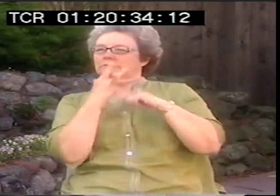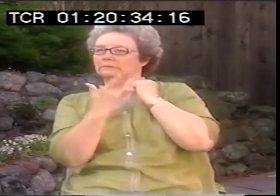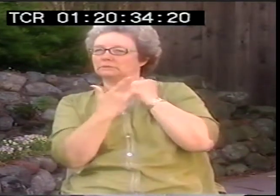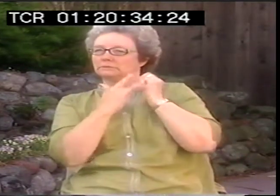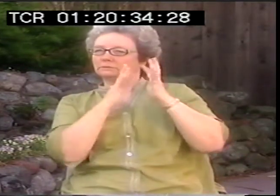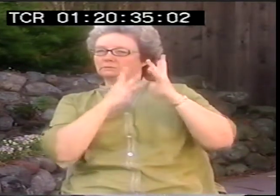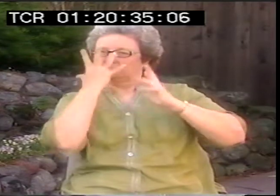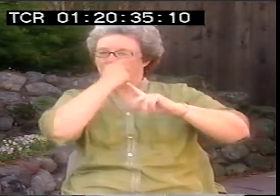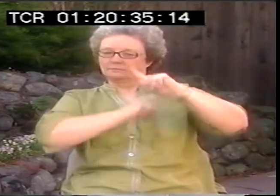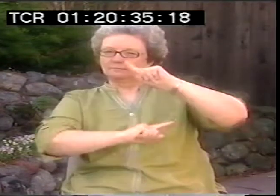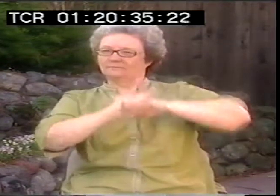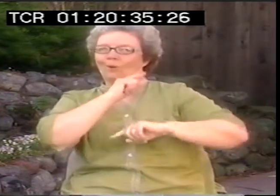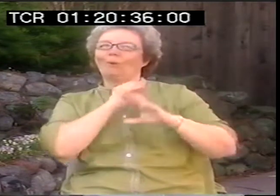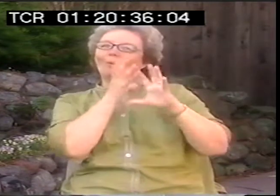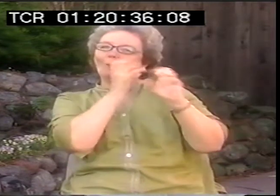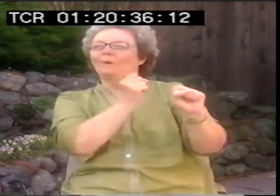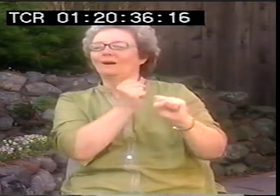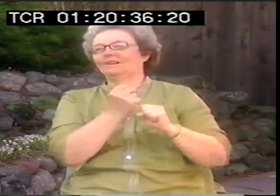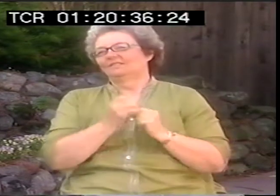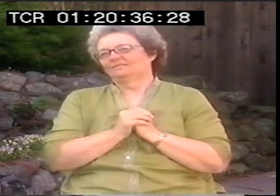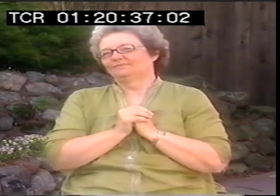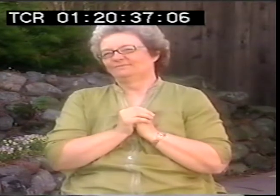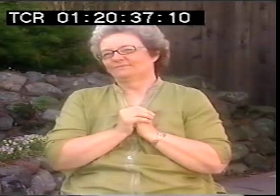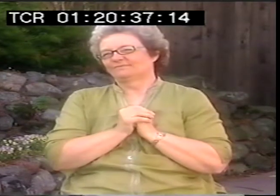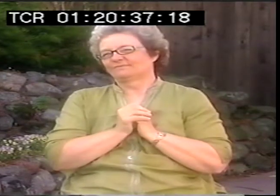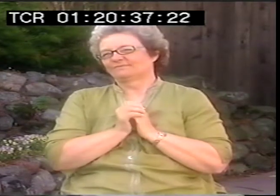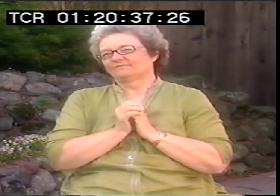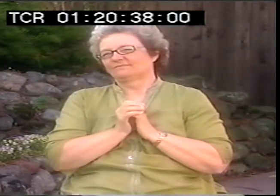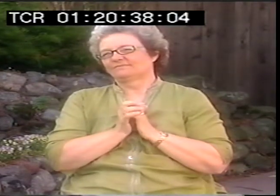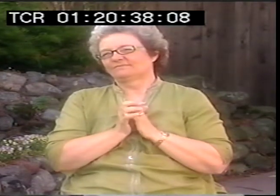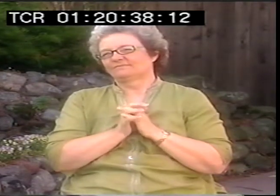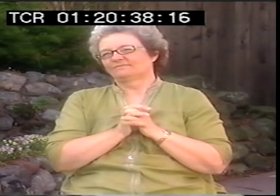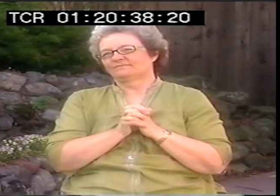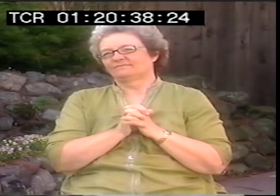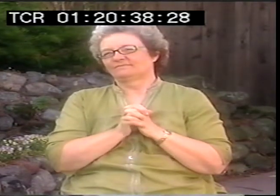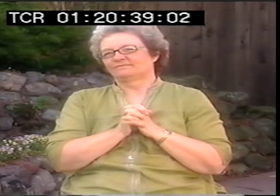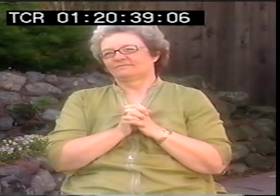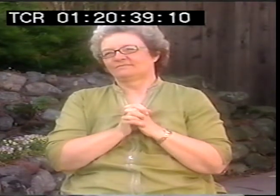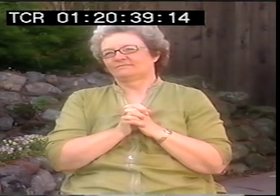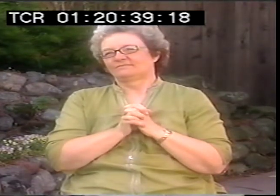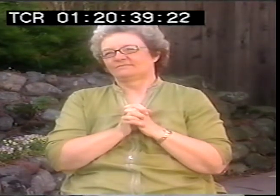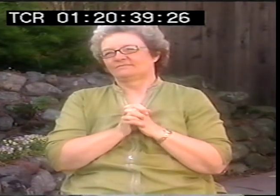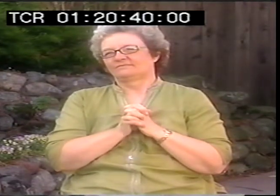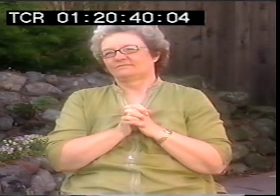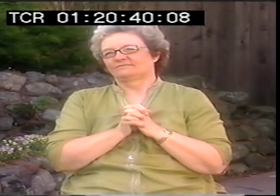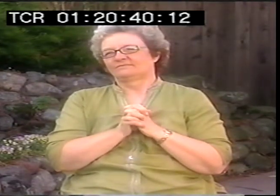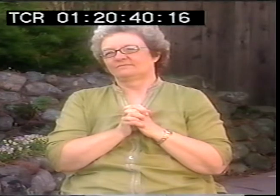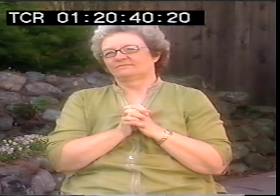from both of them. Course I was captivated by Malls' personality, but Bernard Bragg has technical ability